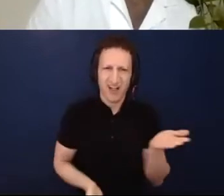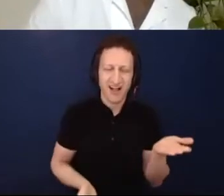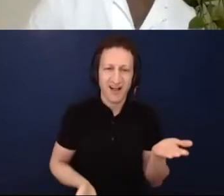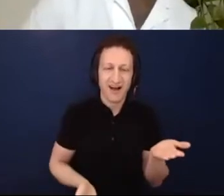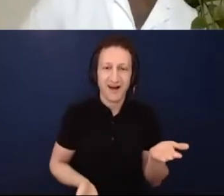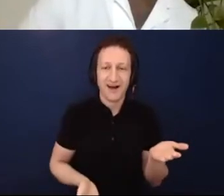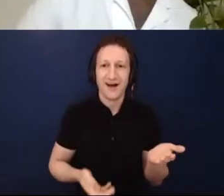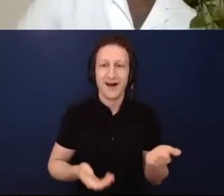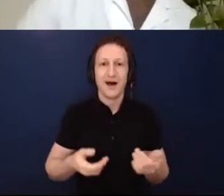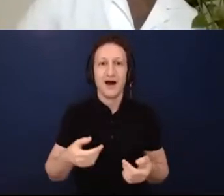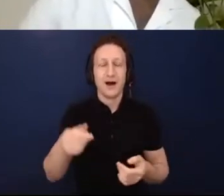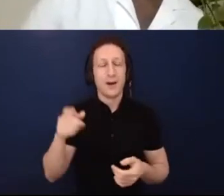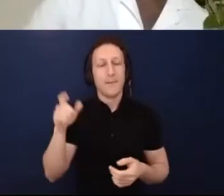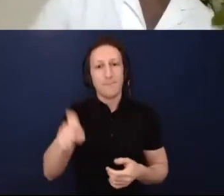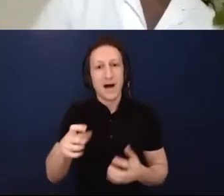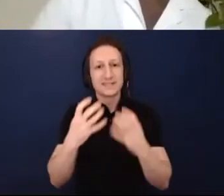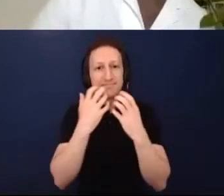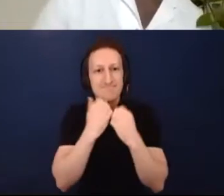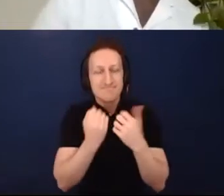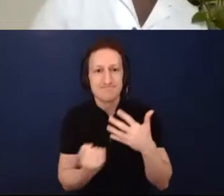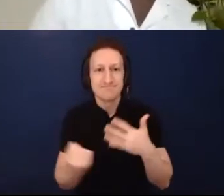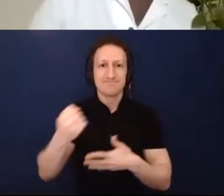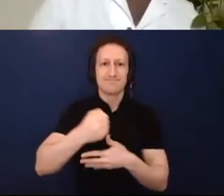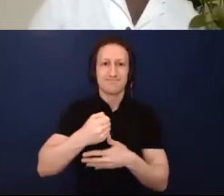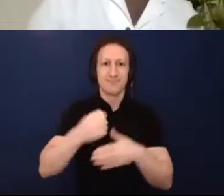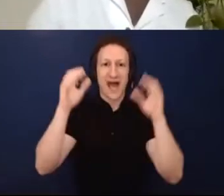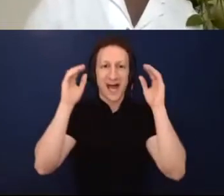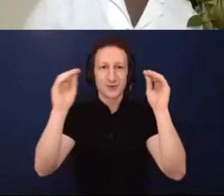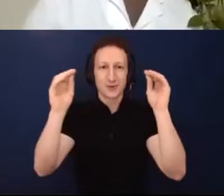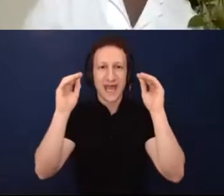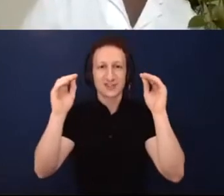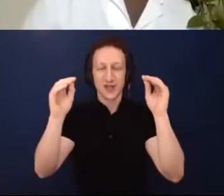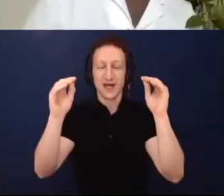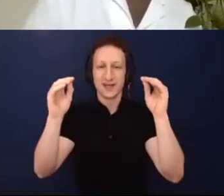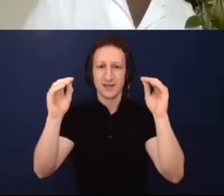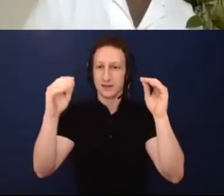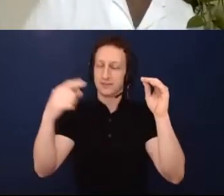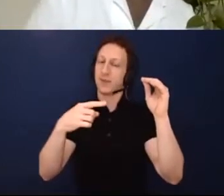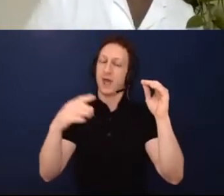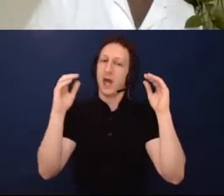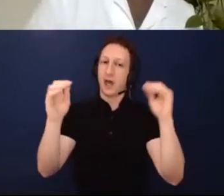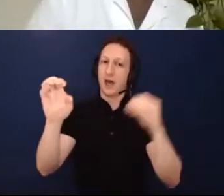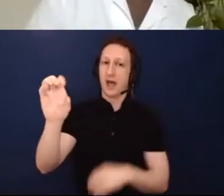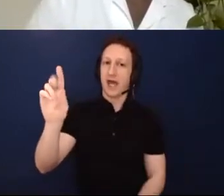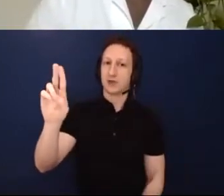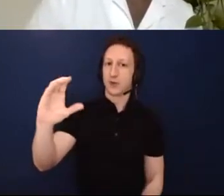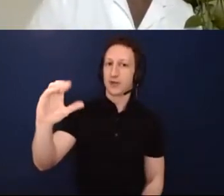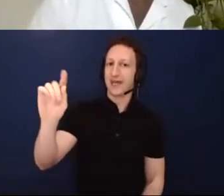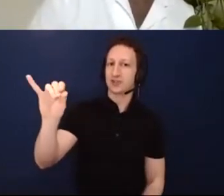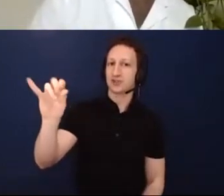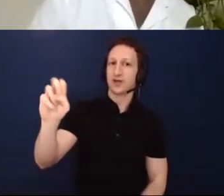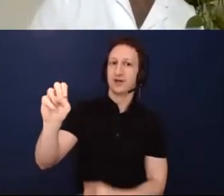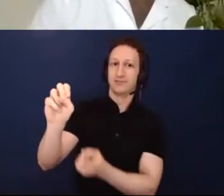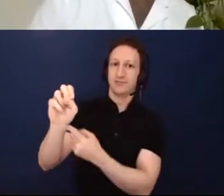always has been. If we talk about access, we can talk about where access lives within cultural institutions, which is often in education